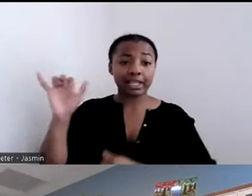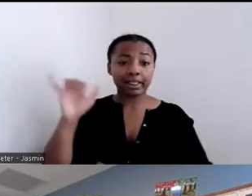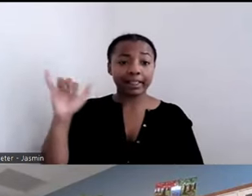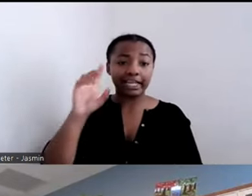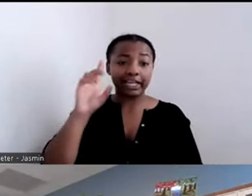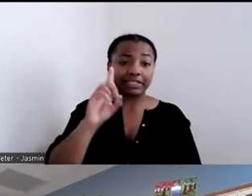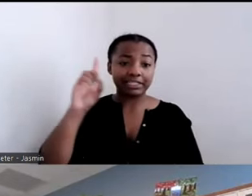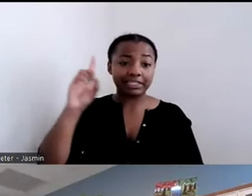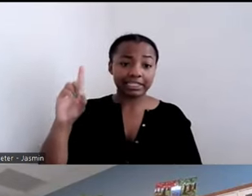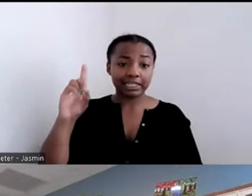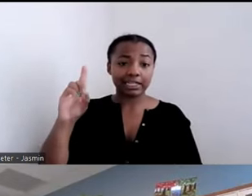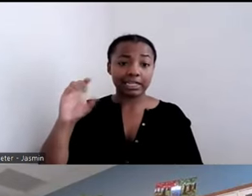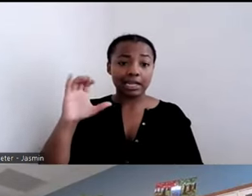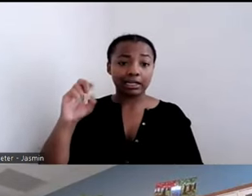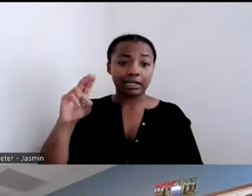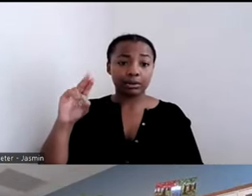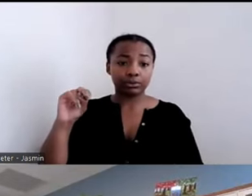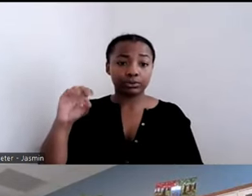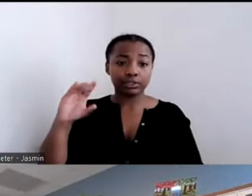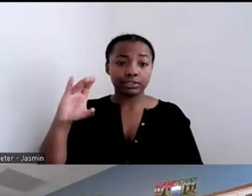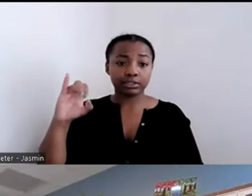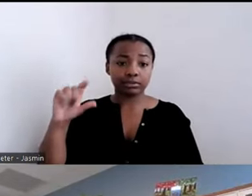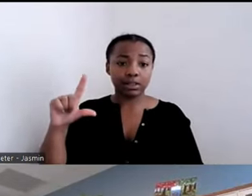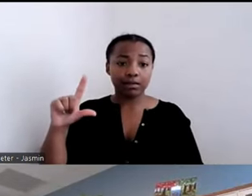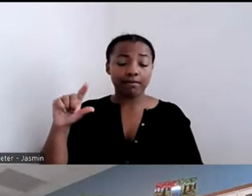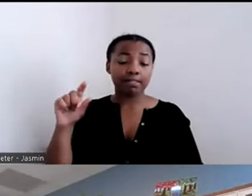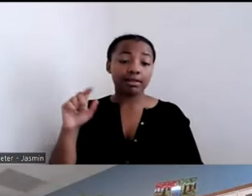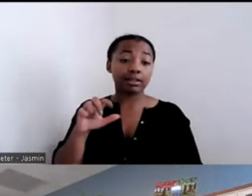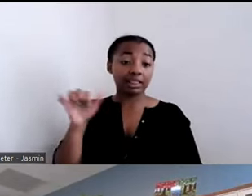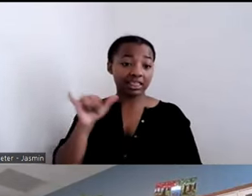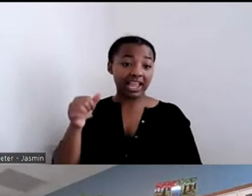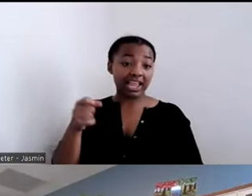the managed care organizations in the state.